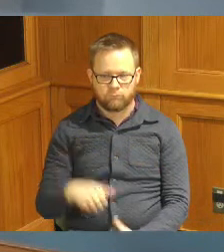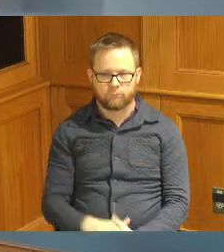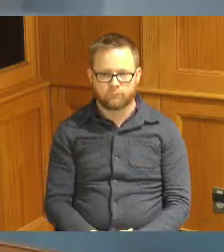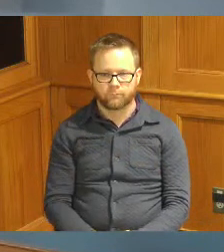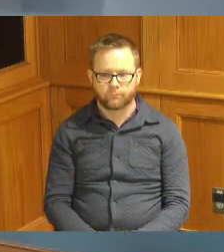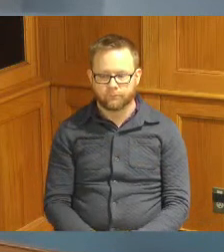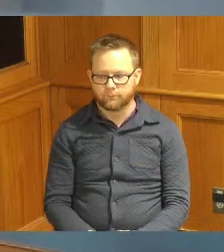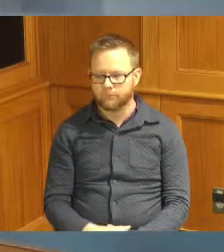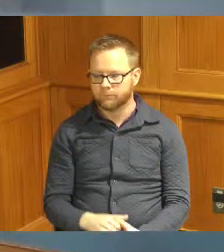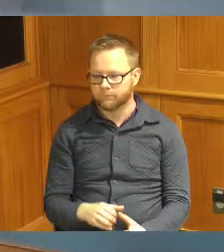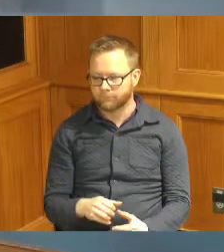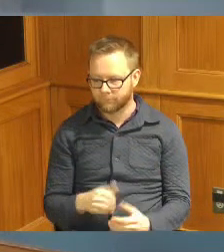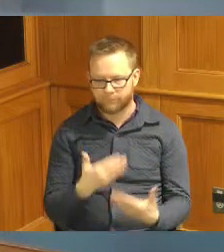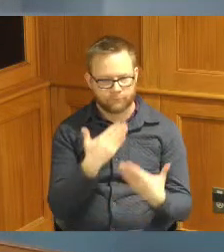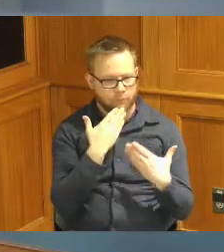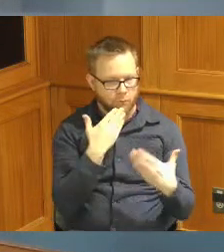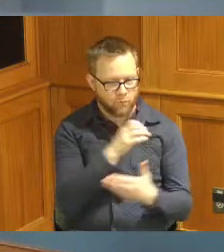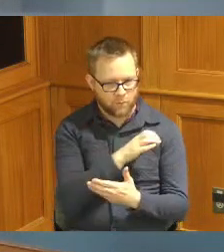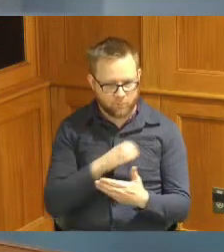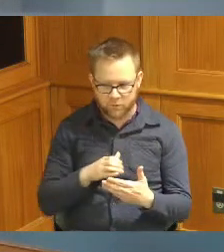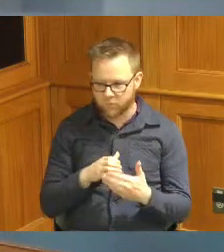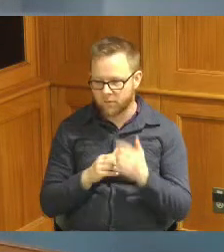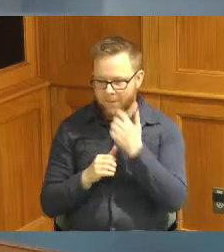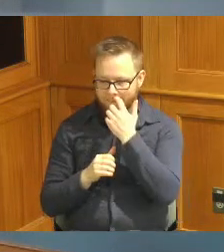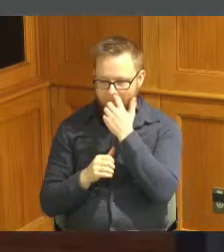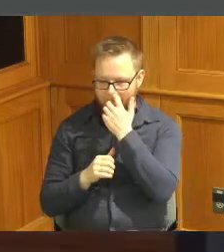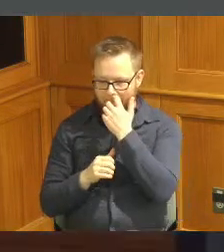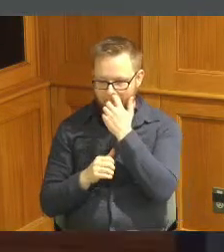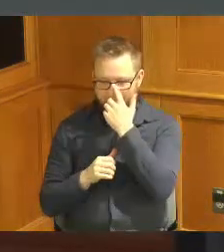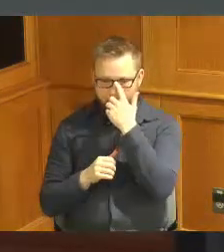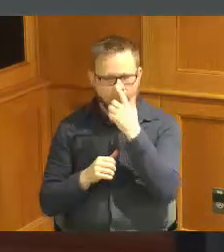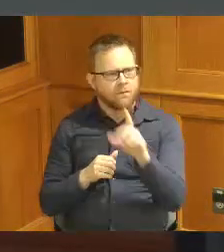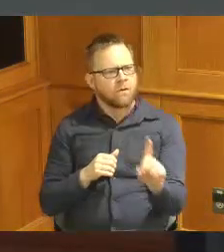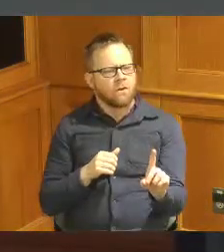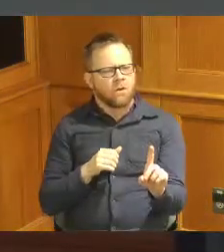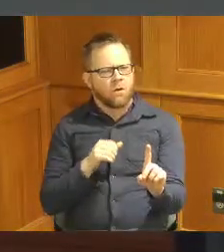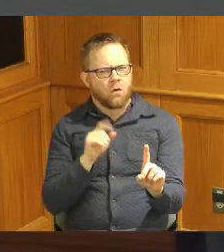and then thank you Commissioners and Commissioners Commissioner Reece there is there's one addition